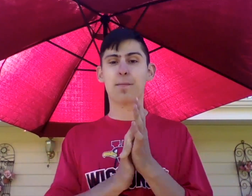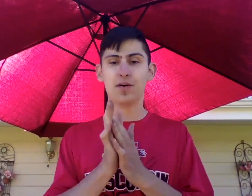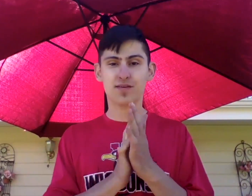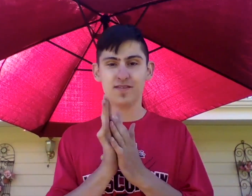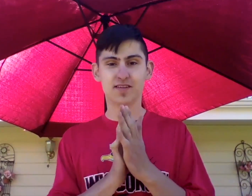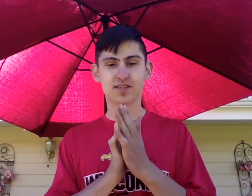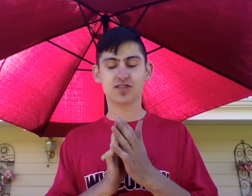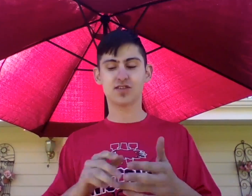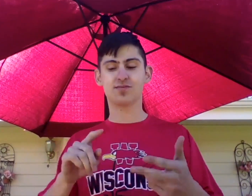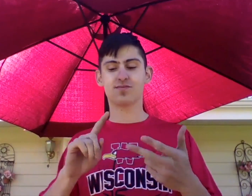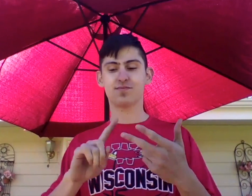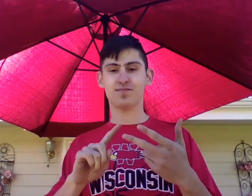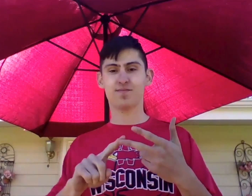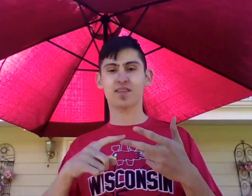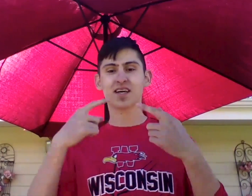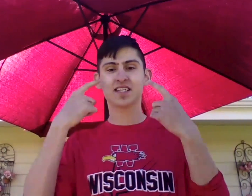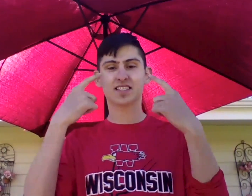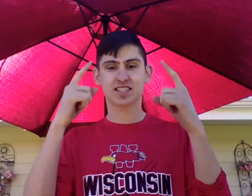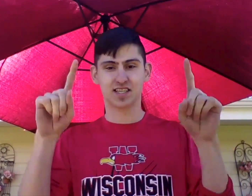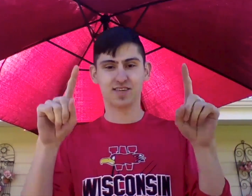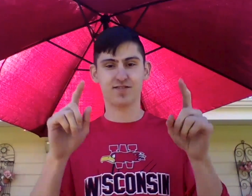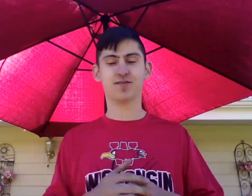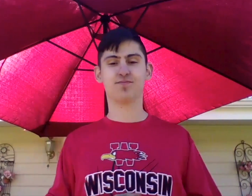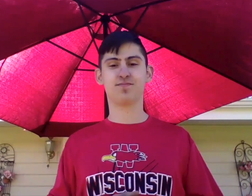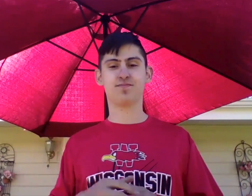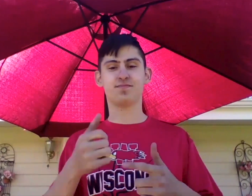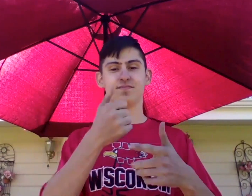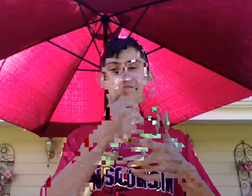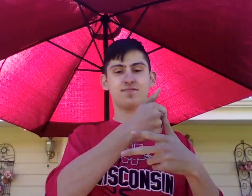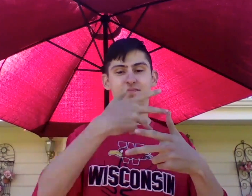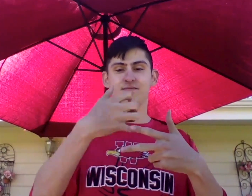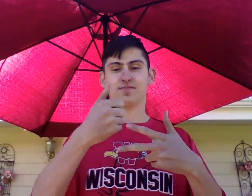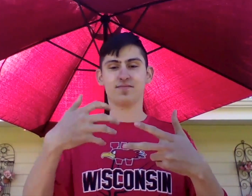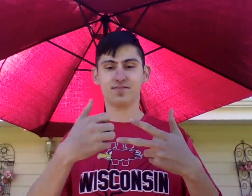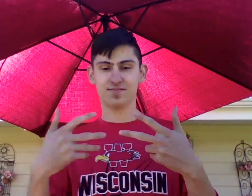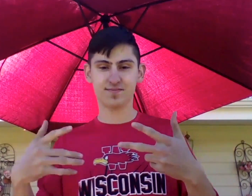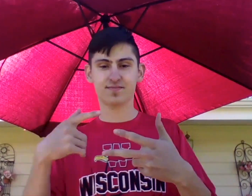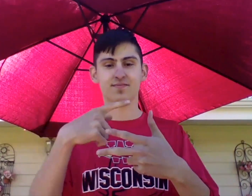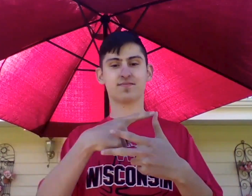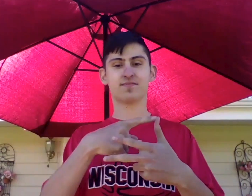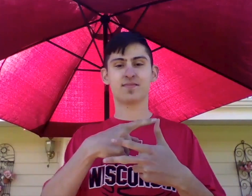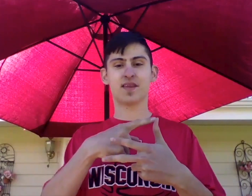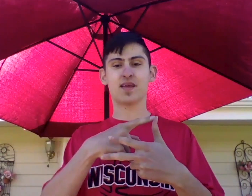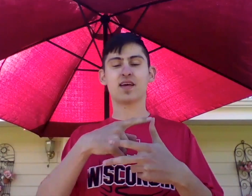Motivation, and Success. I want to expand on all three of these words.